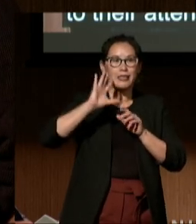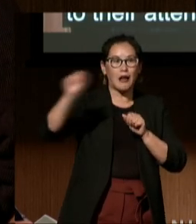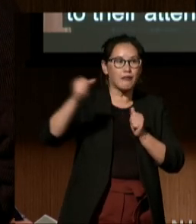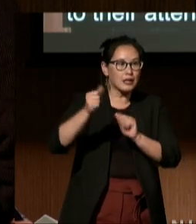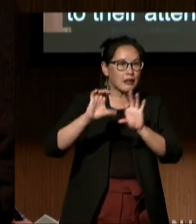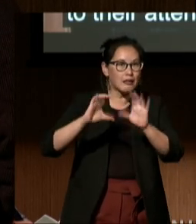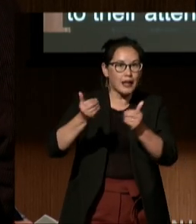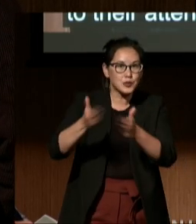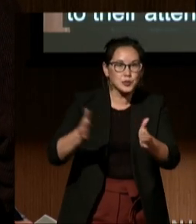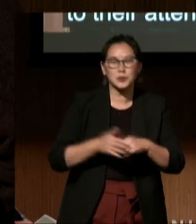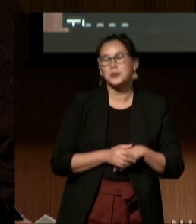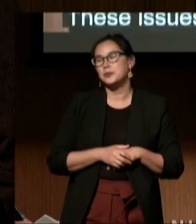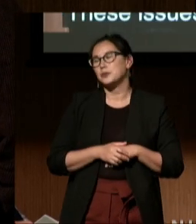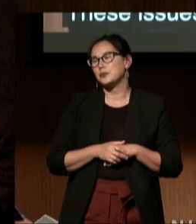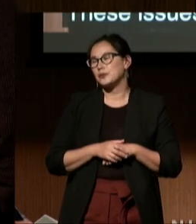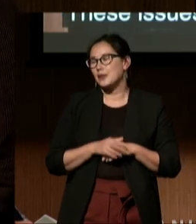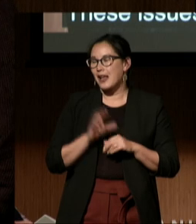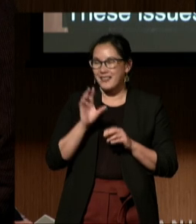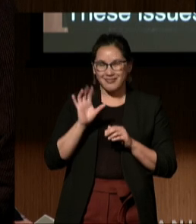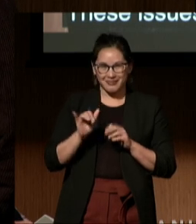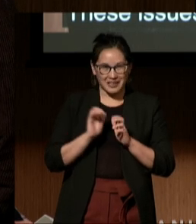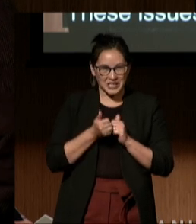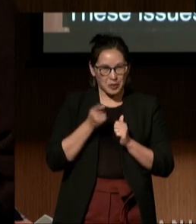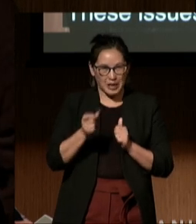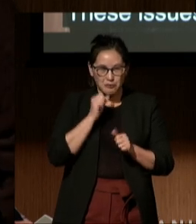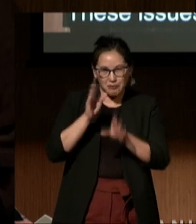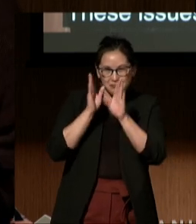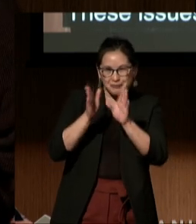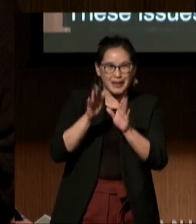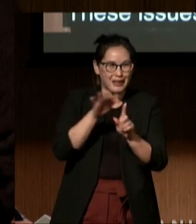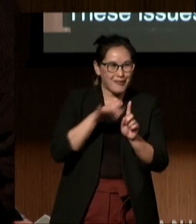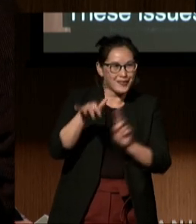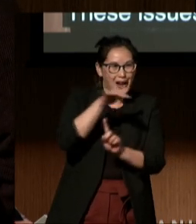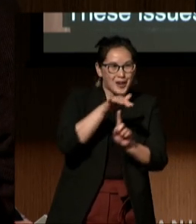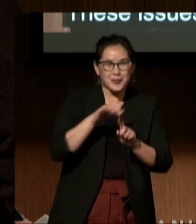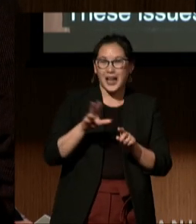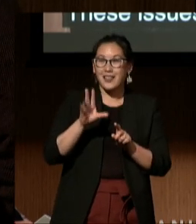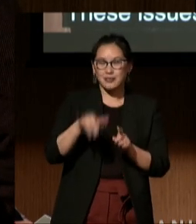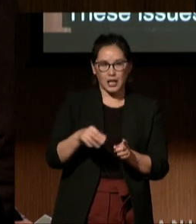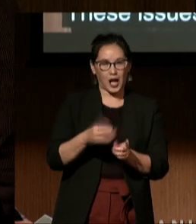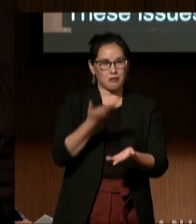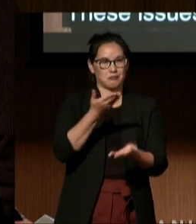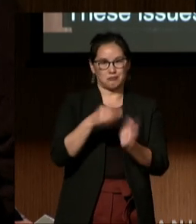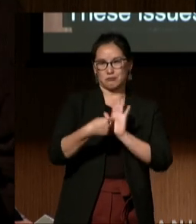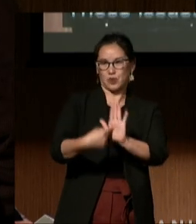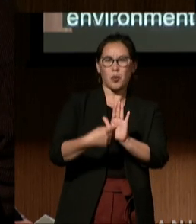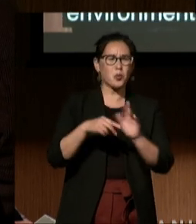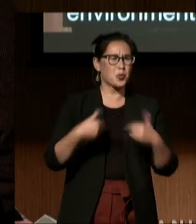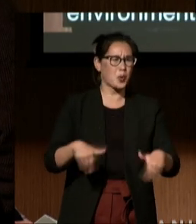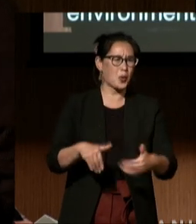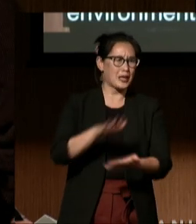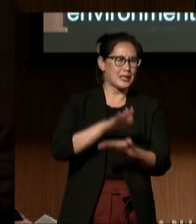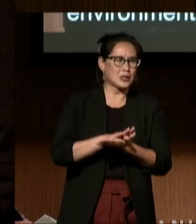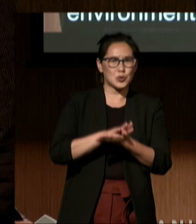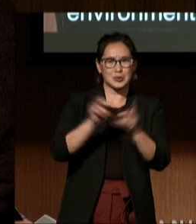of how neglectful the environment that Gustavo was in, and I soon discovered how broken the school system that our brother was a part of.